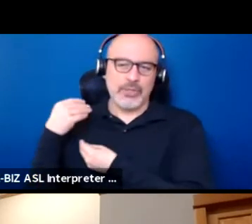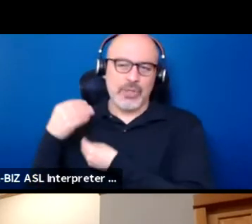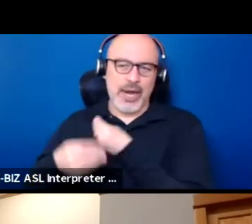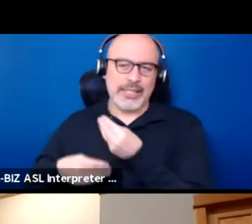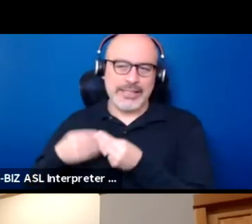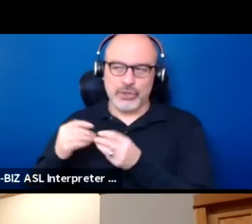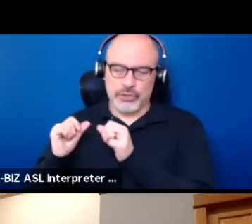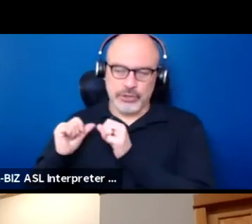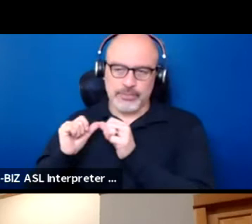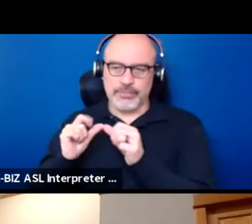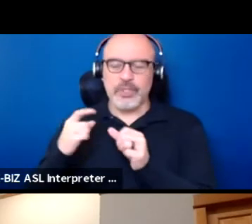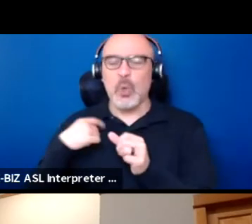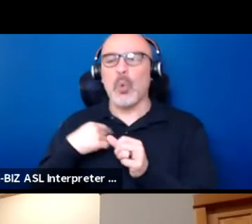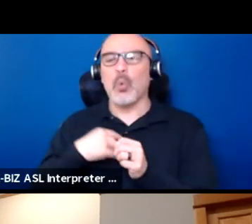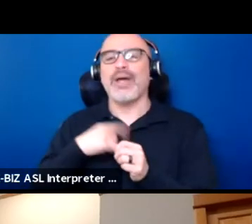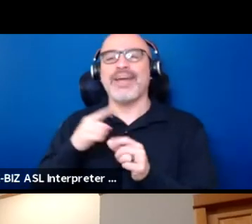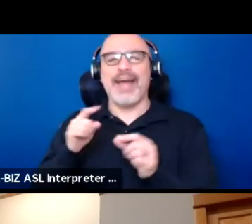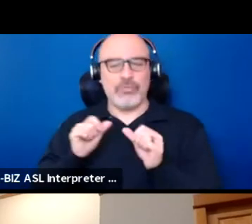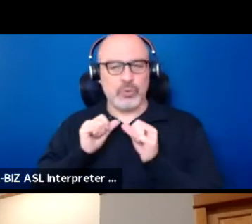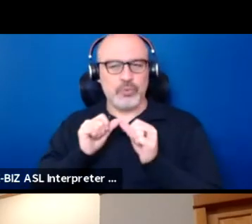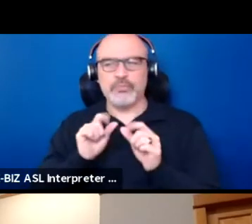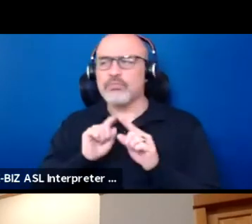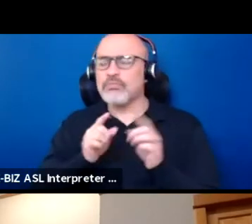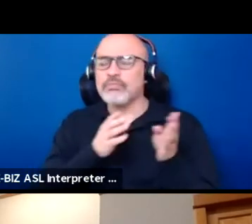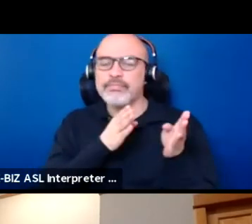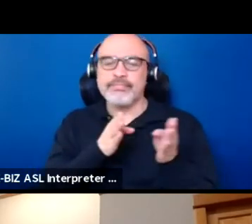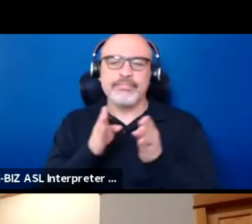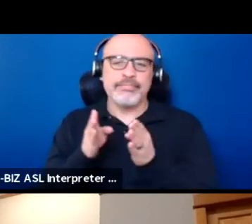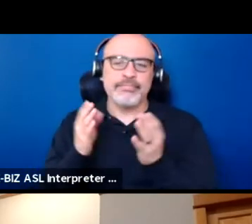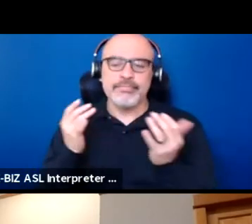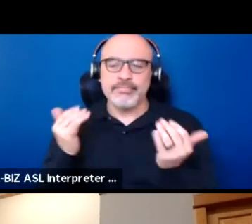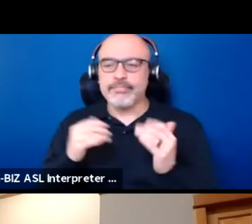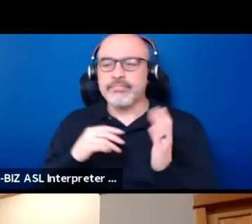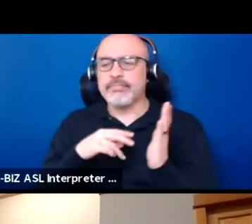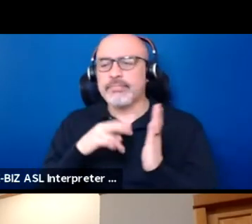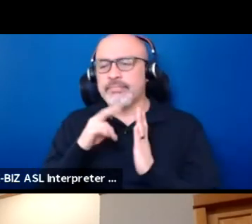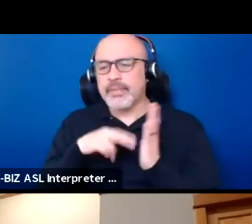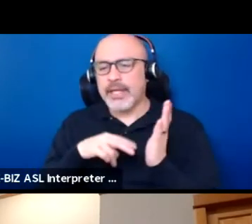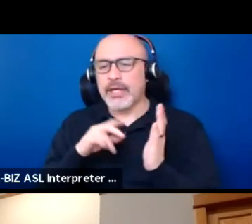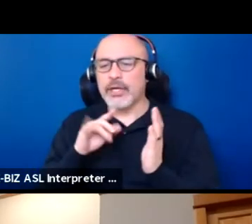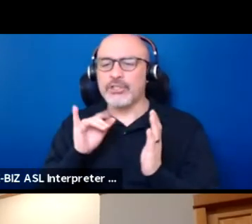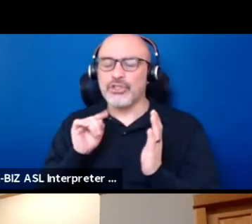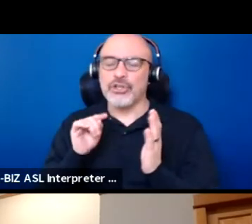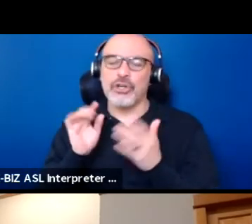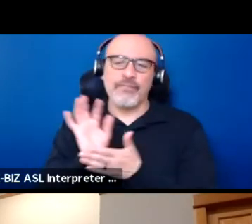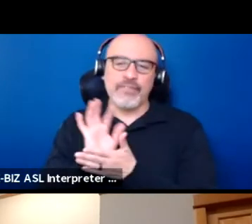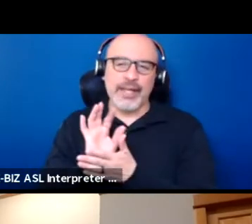And so we have many vehicles to do that through literature, through film, through theater,